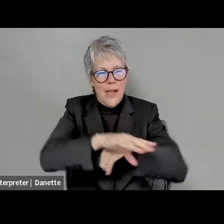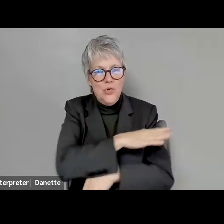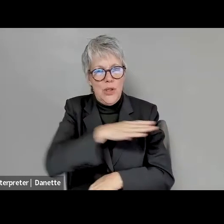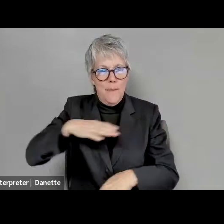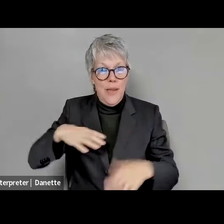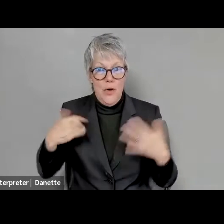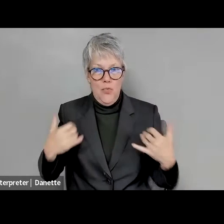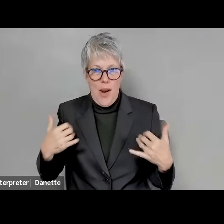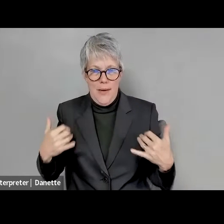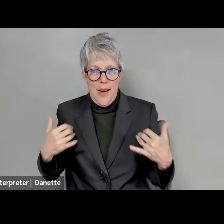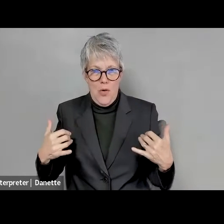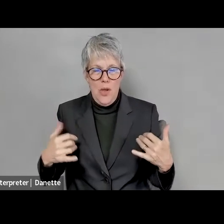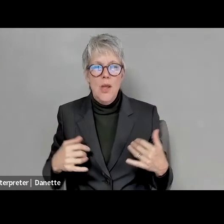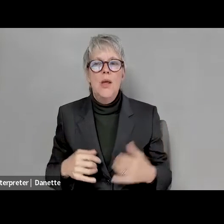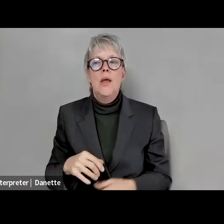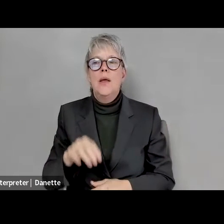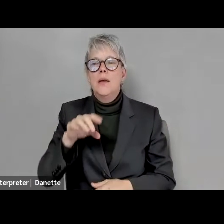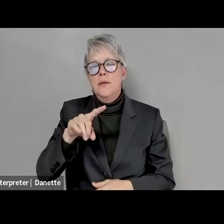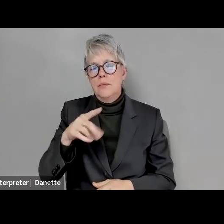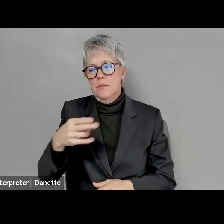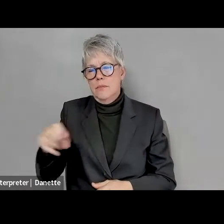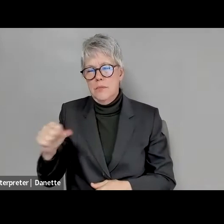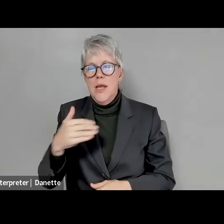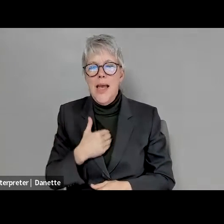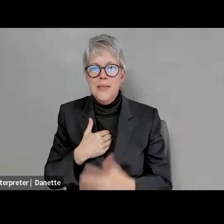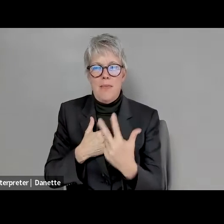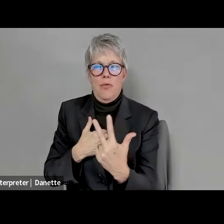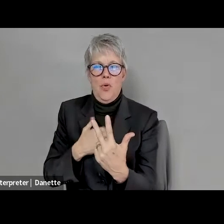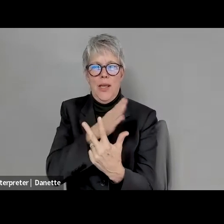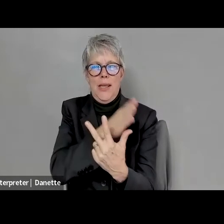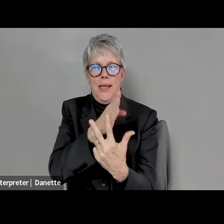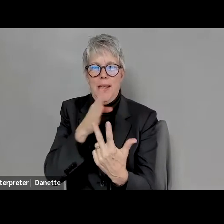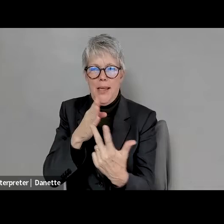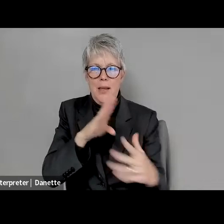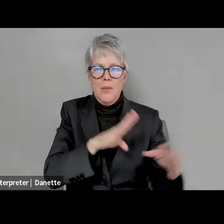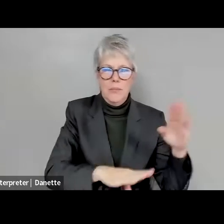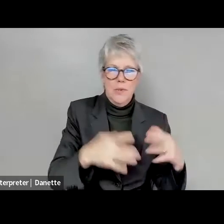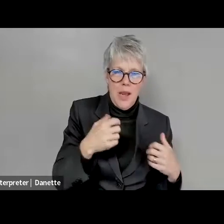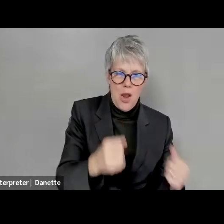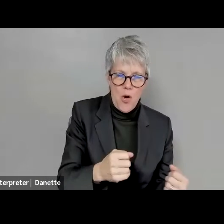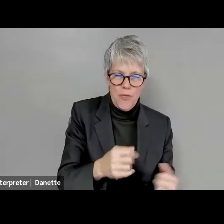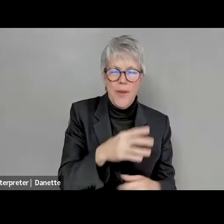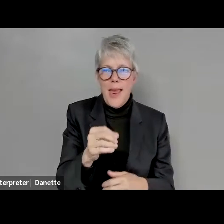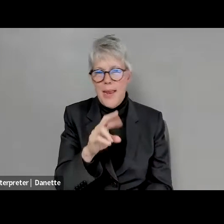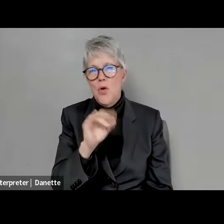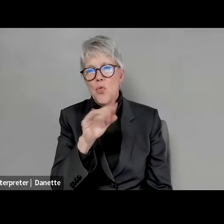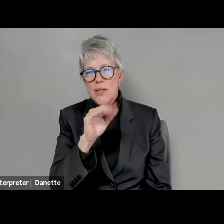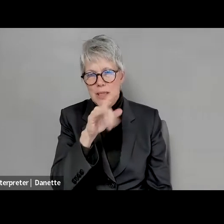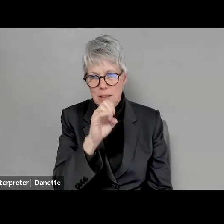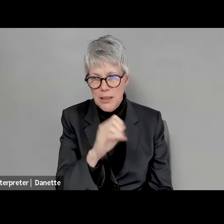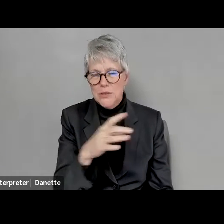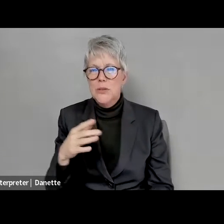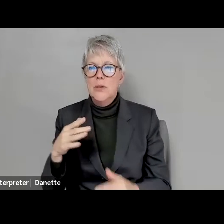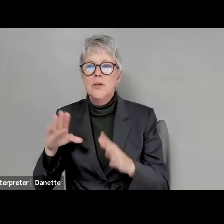Kelly Crosbie: The department has three priorities: behavioral health and resilience, child and family. Well-being and a strong and inclusive workforce. We got